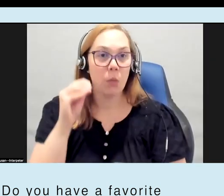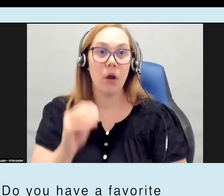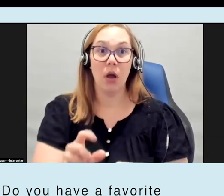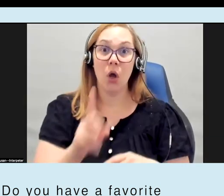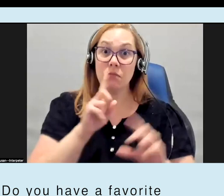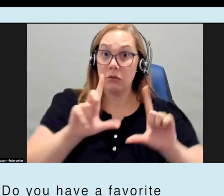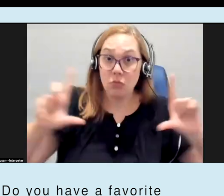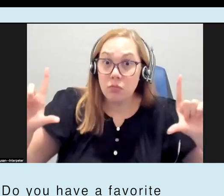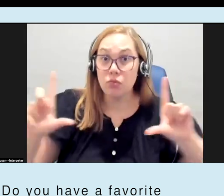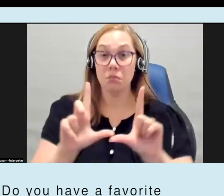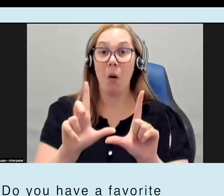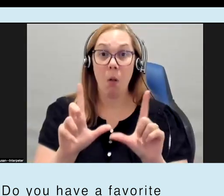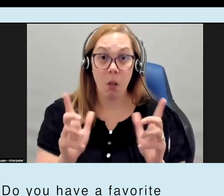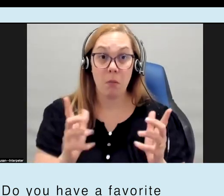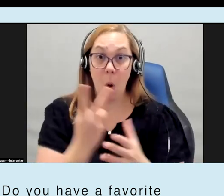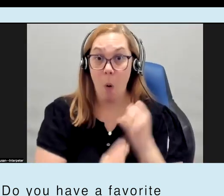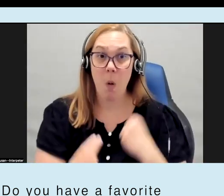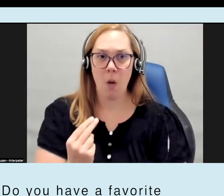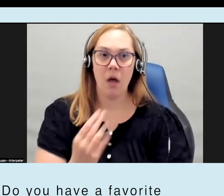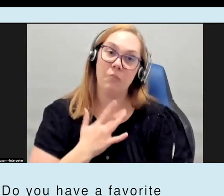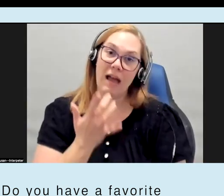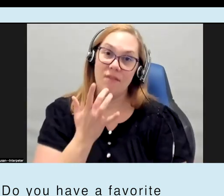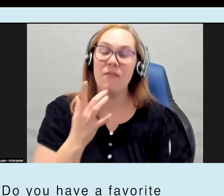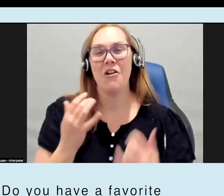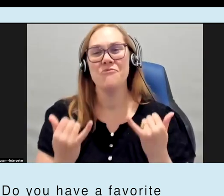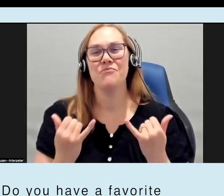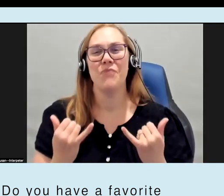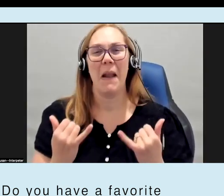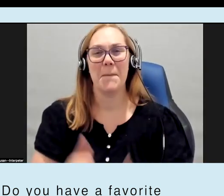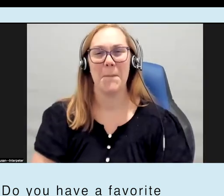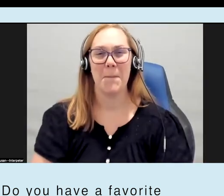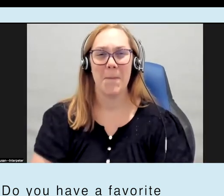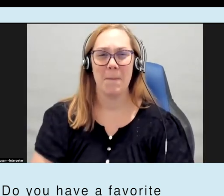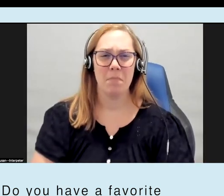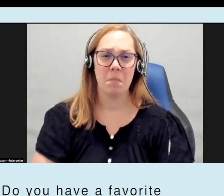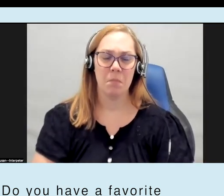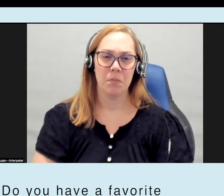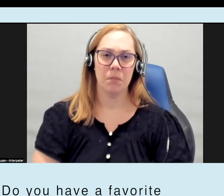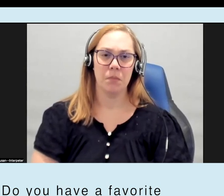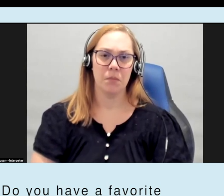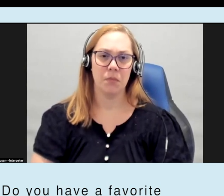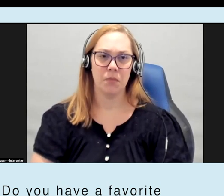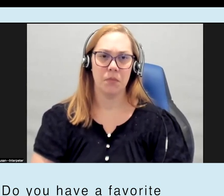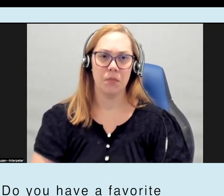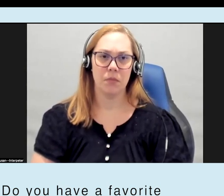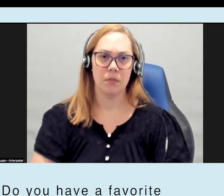or small scale so it is one of my favorites at the moment I think other than that I tend to